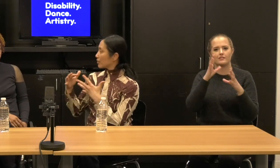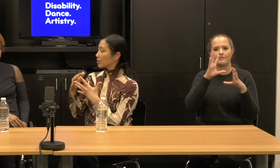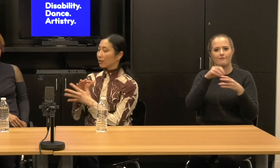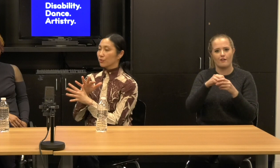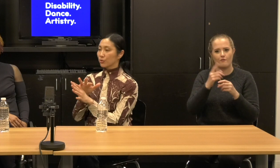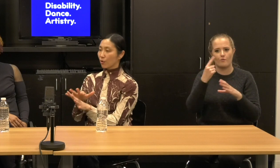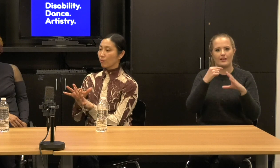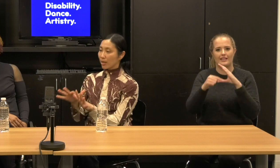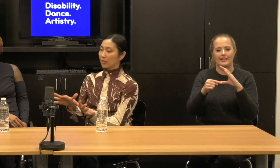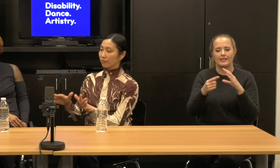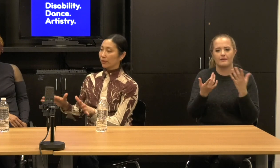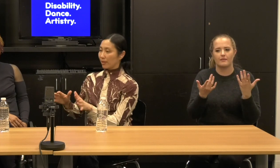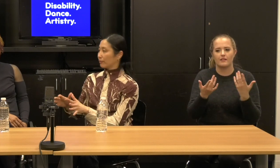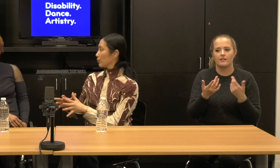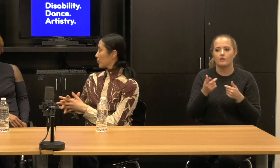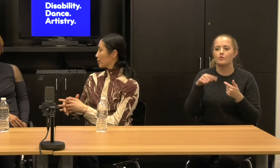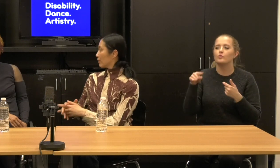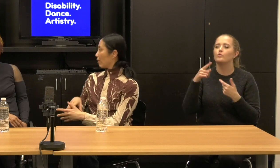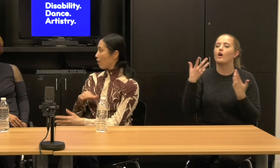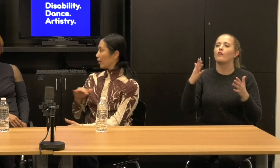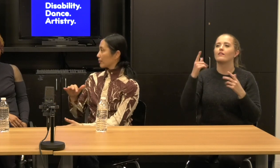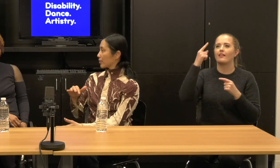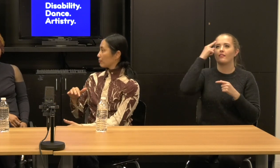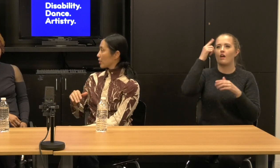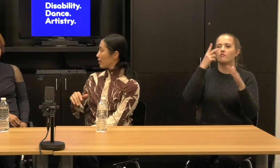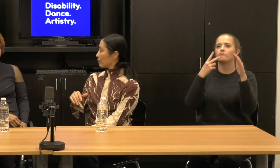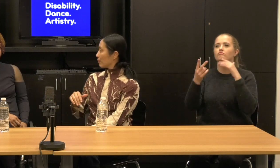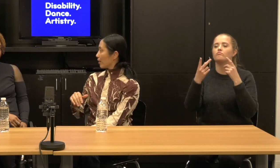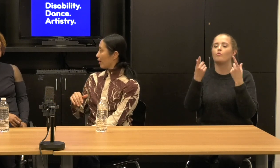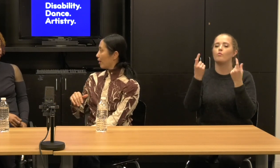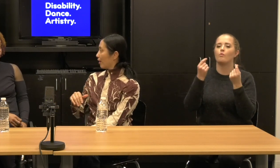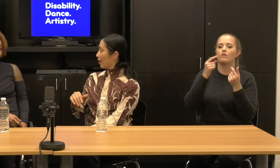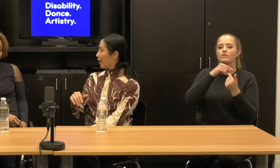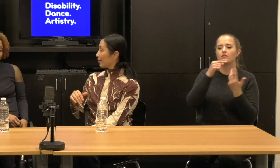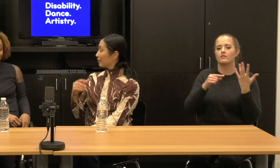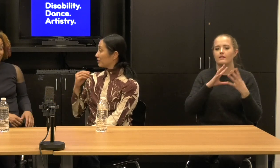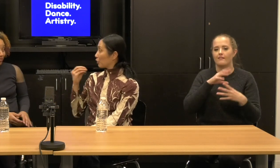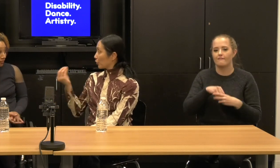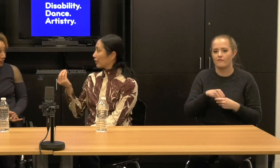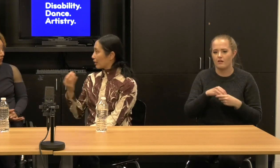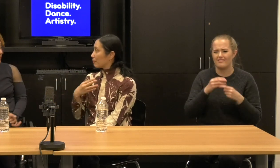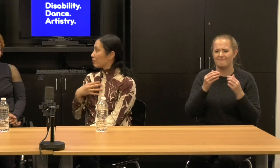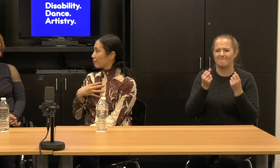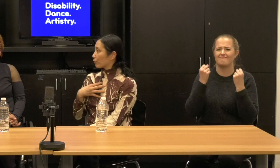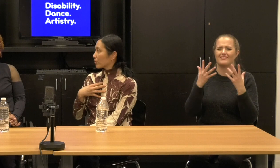you guys think on so many different levels all at the same time and learning and for